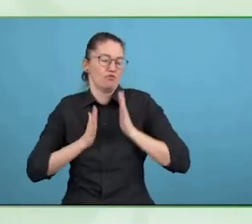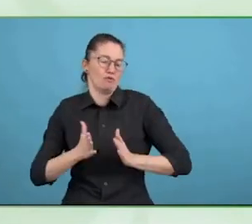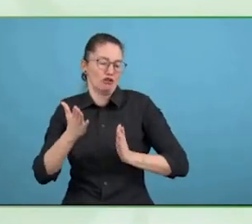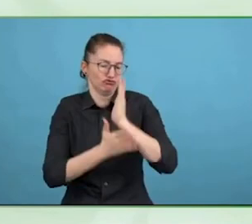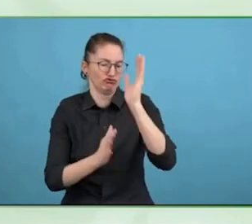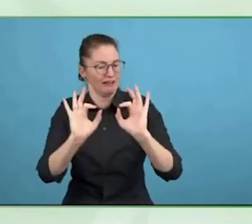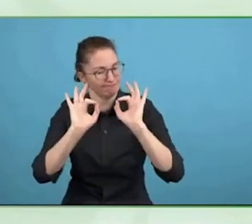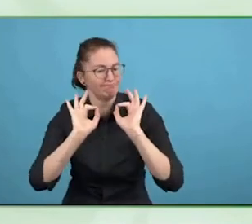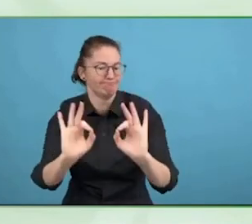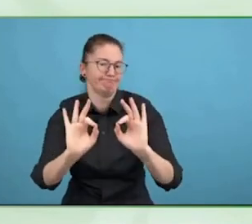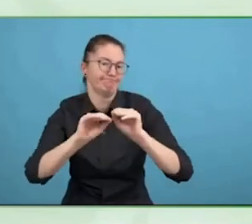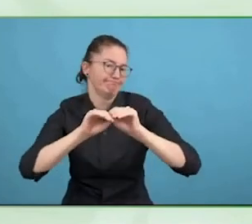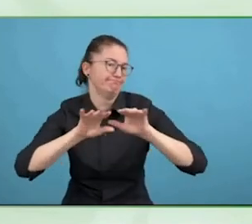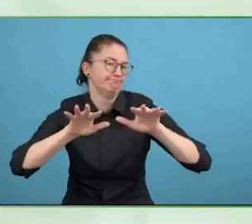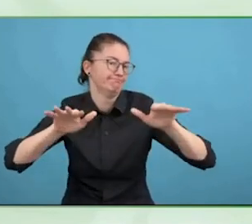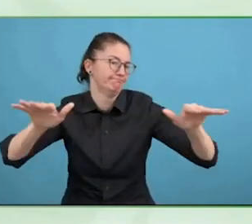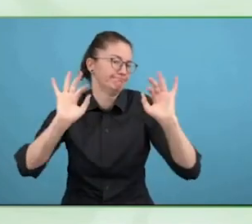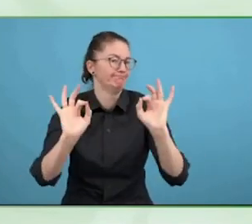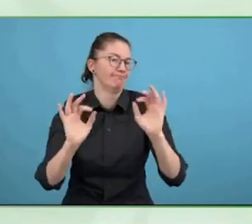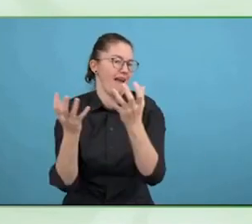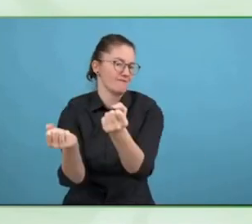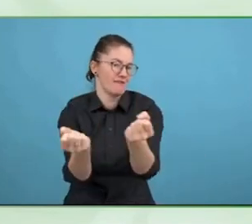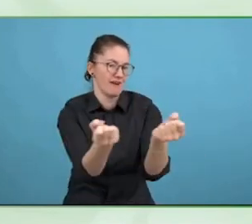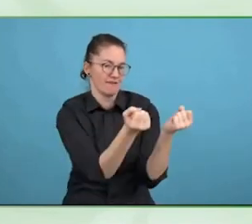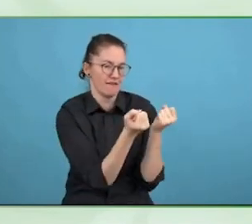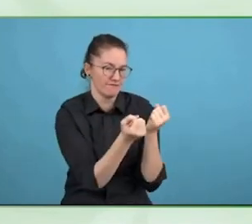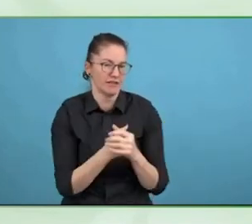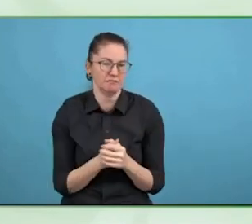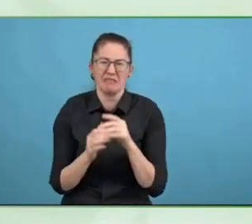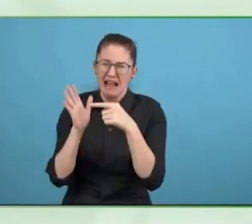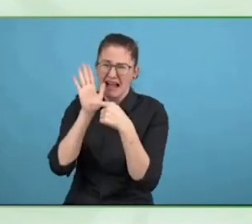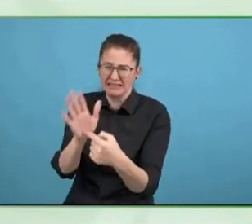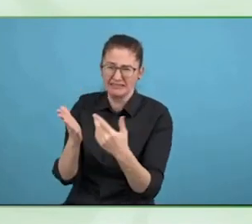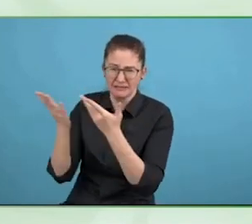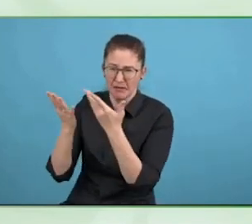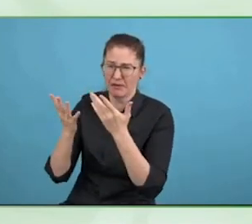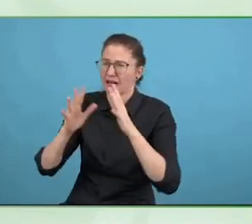dispute about that, there are mechanisms to resolve that dispute in a court.